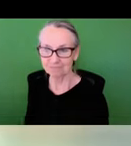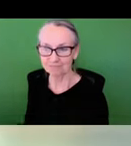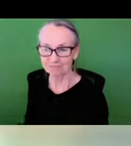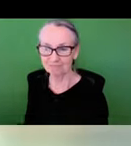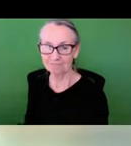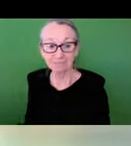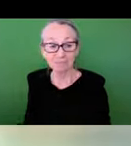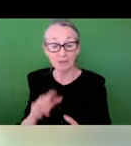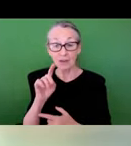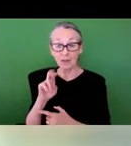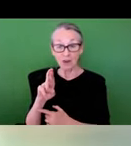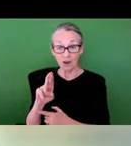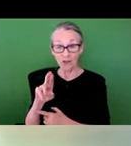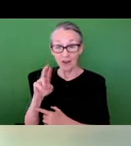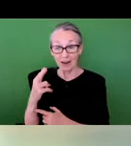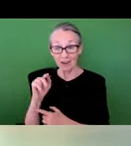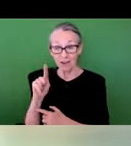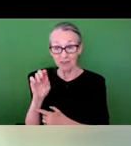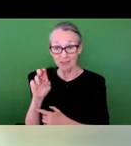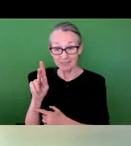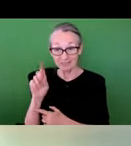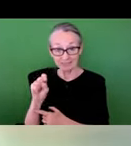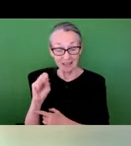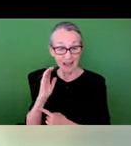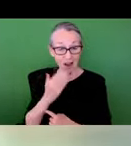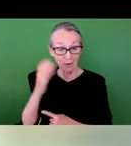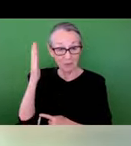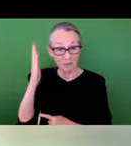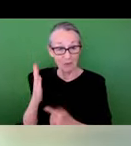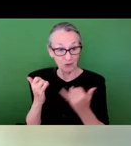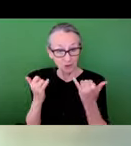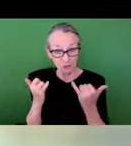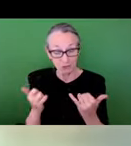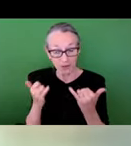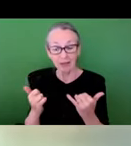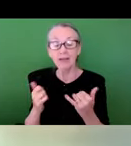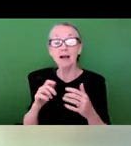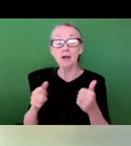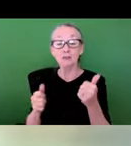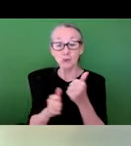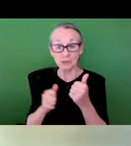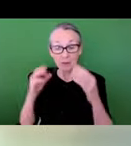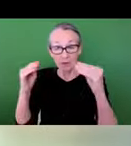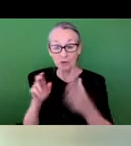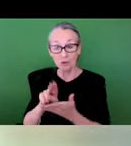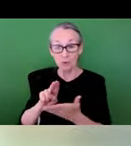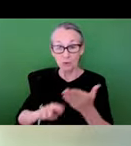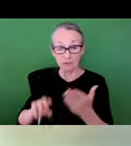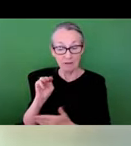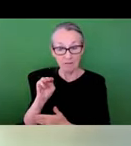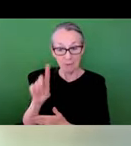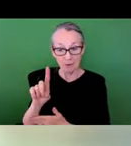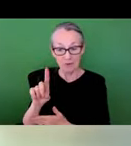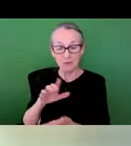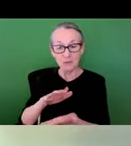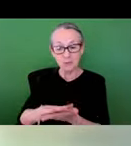Dr. Marccus Hendricks is our speaker today. He is an associate Professor at University of Maryland’s school of architecture,